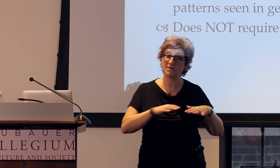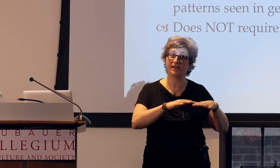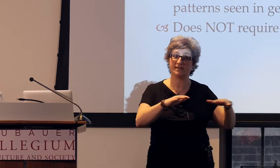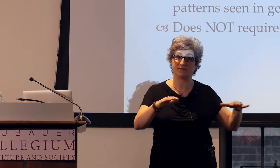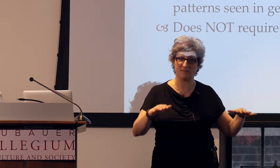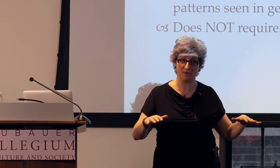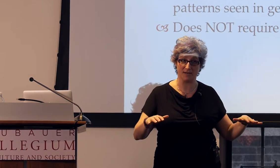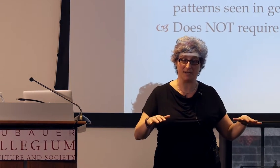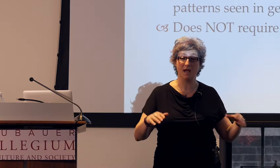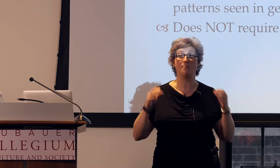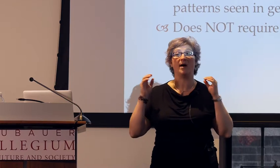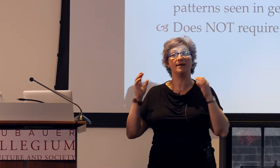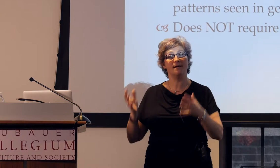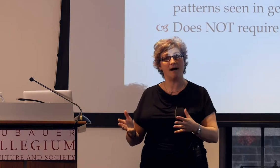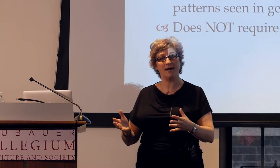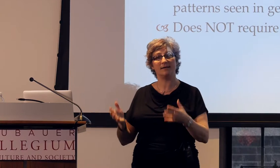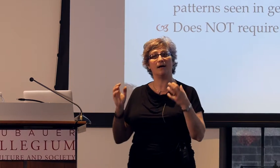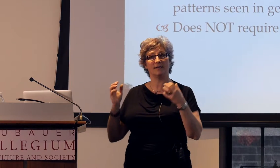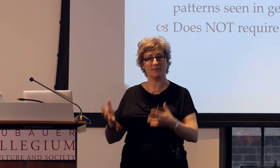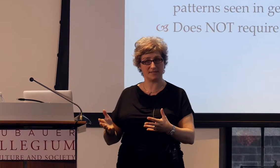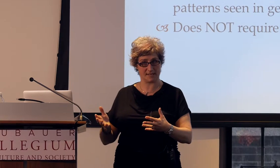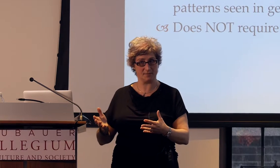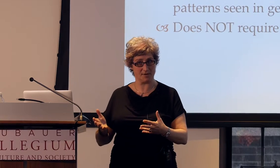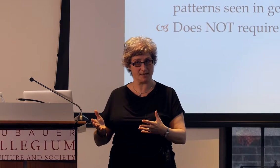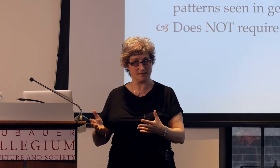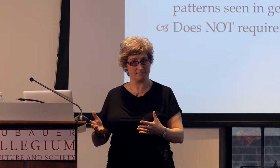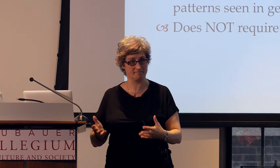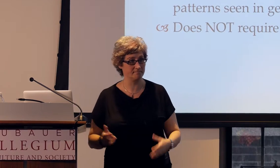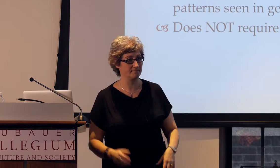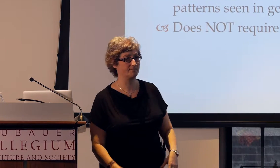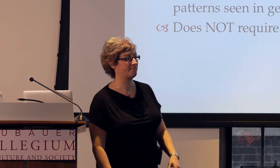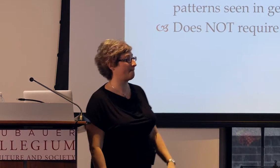communicative community, but not a linguistic community.